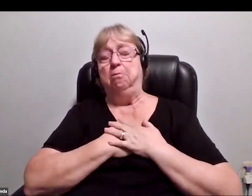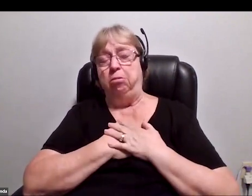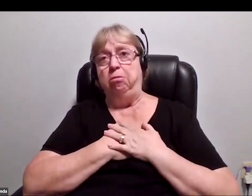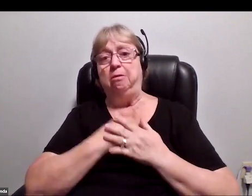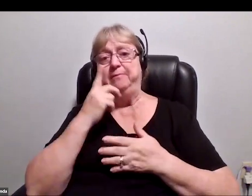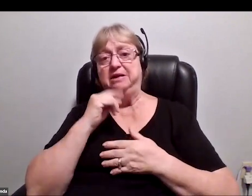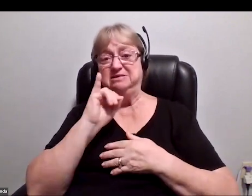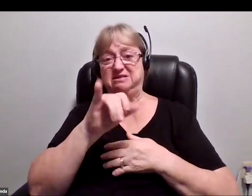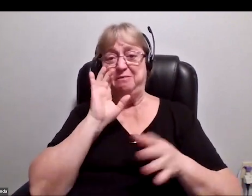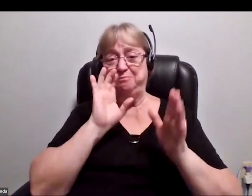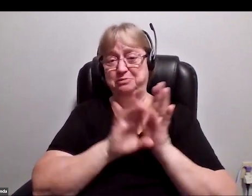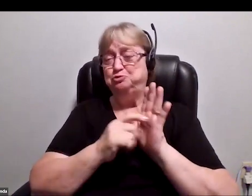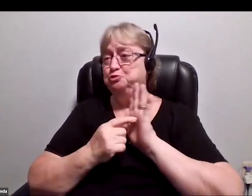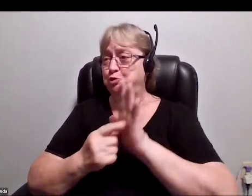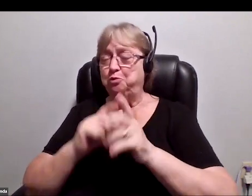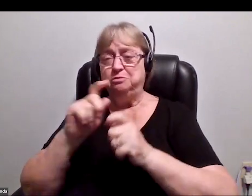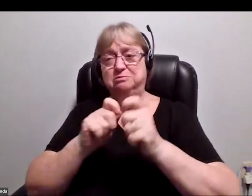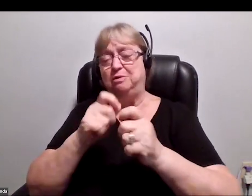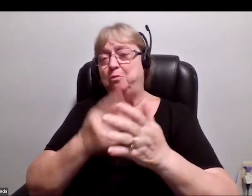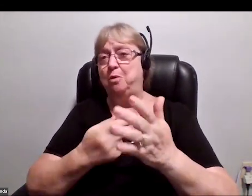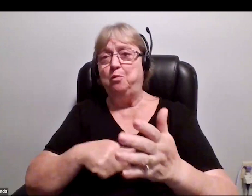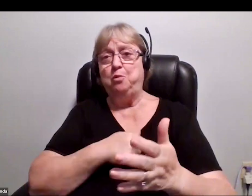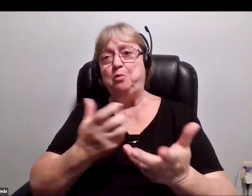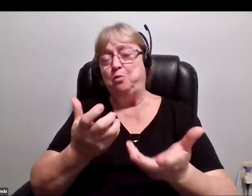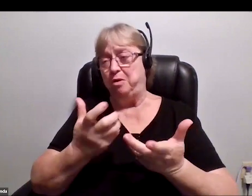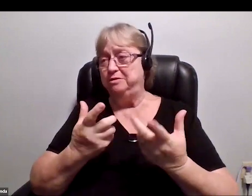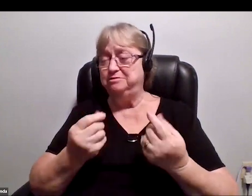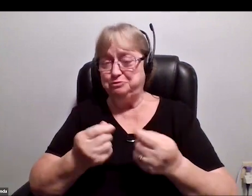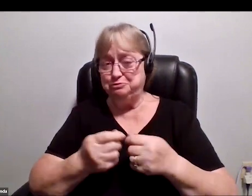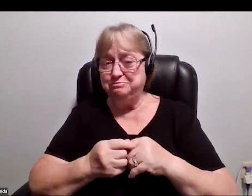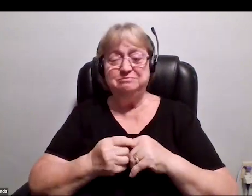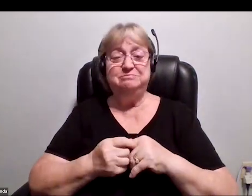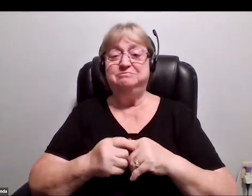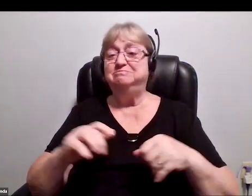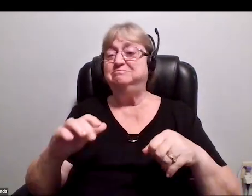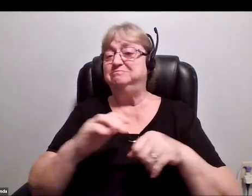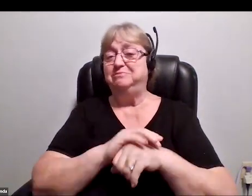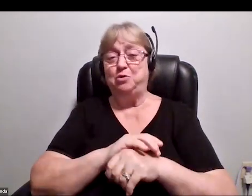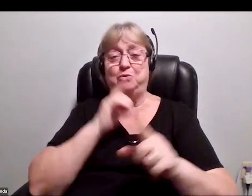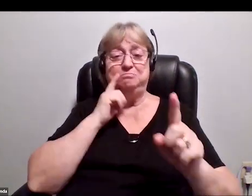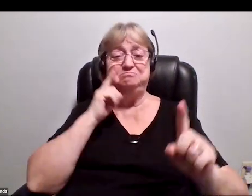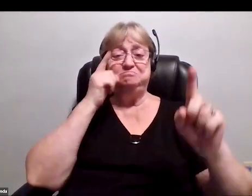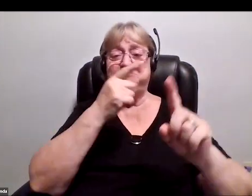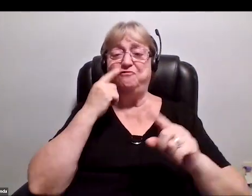in terms of stewarding the planet, and almost everything, the entire mission of Planet Labs is represented in this photo.